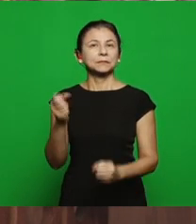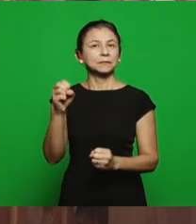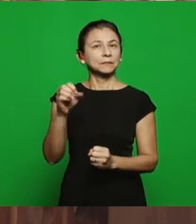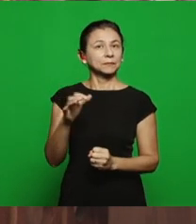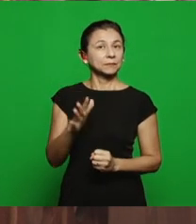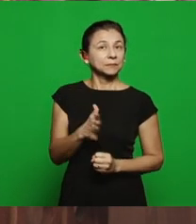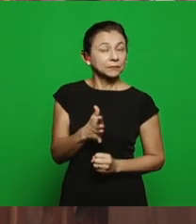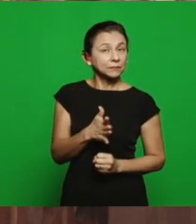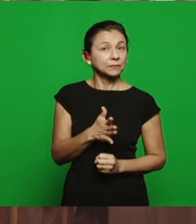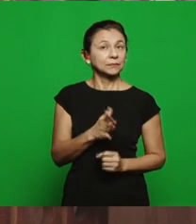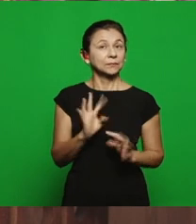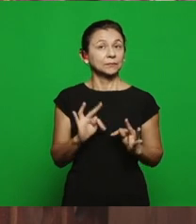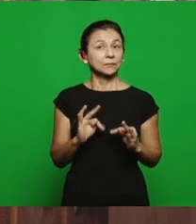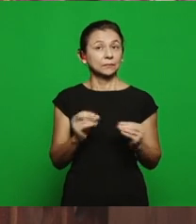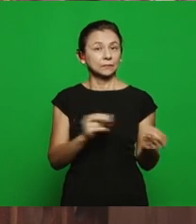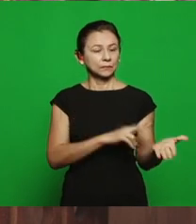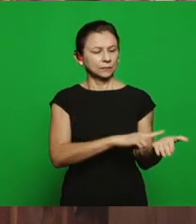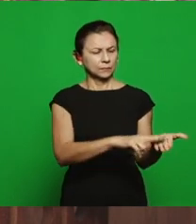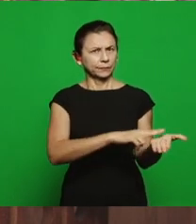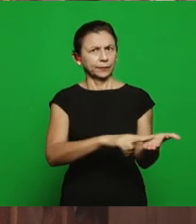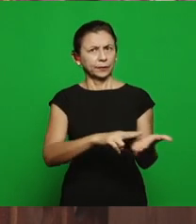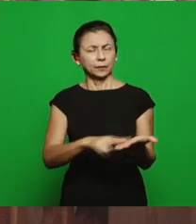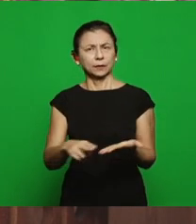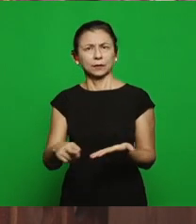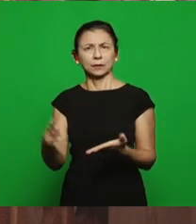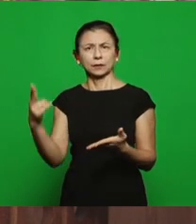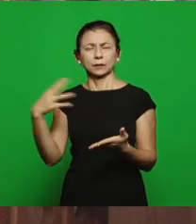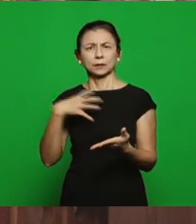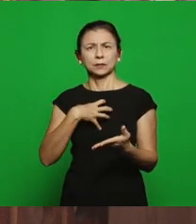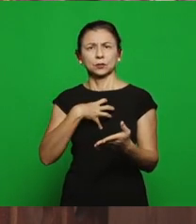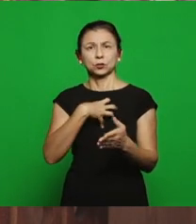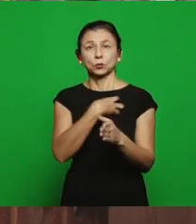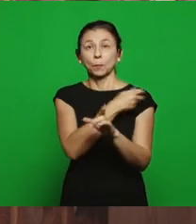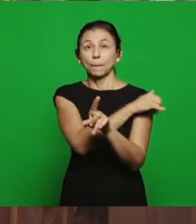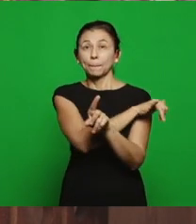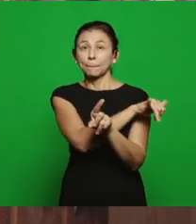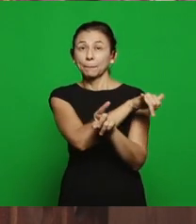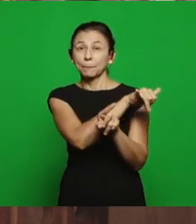prophectic sense and they will end here